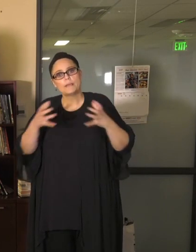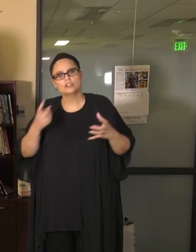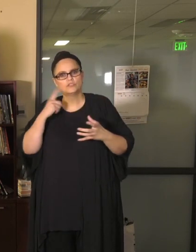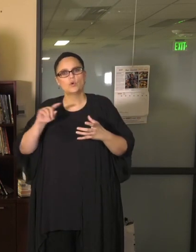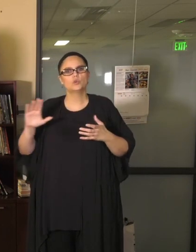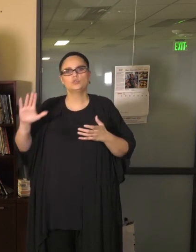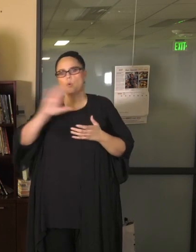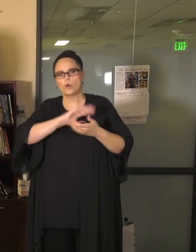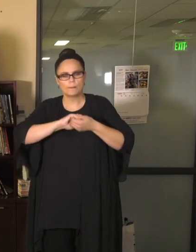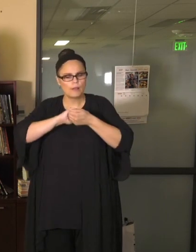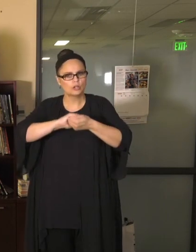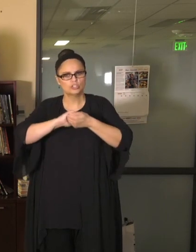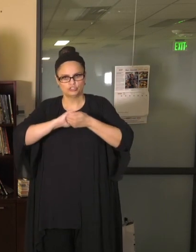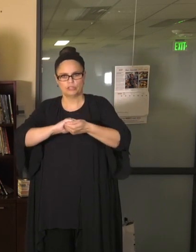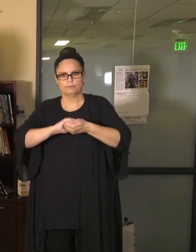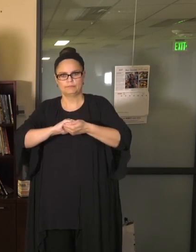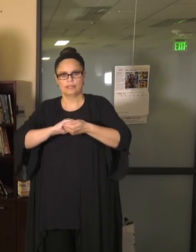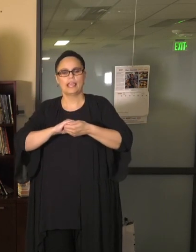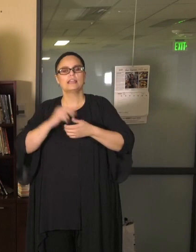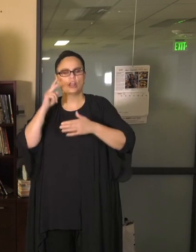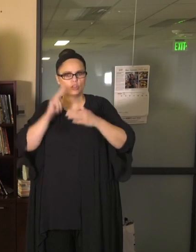look forward to our next time together. Thank you.